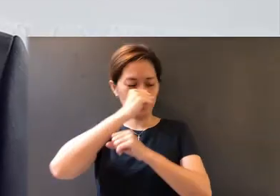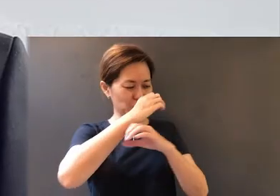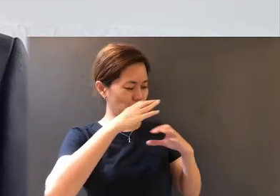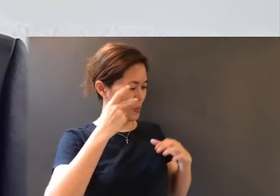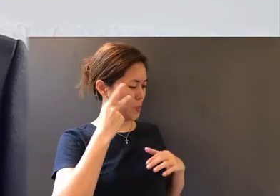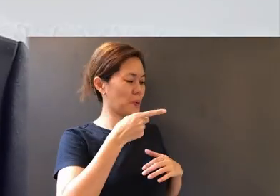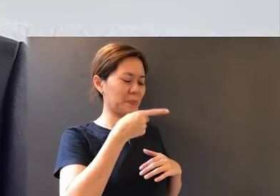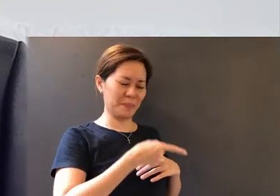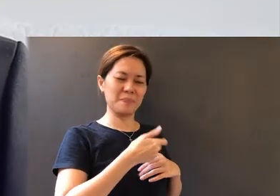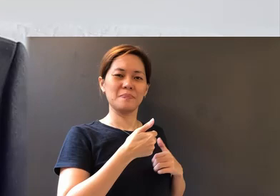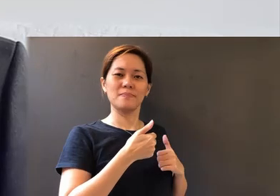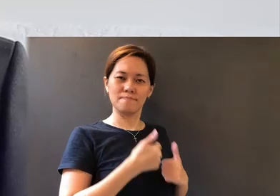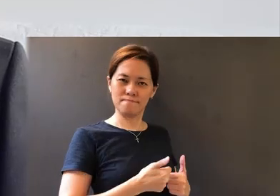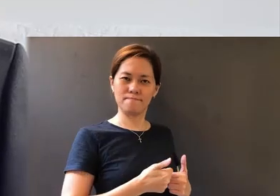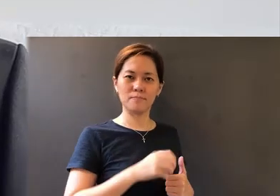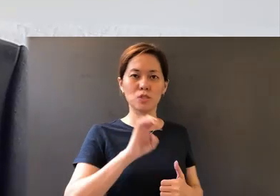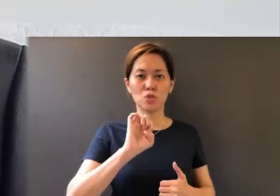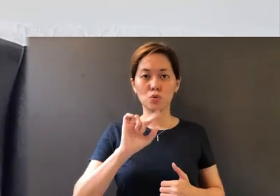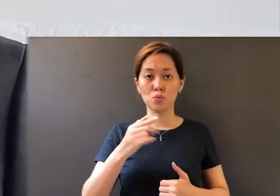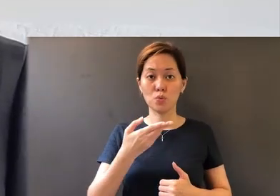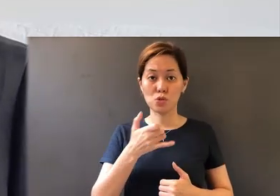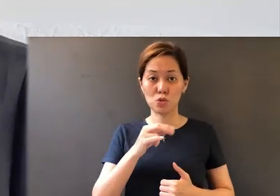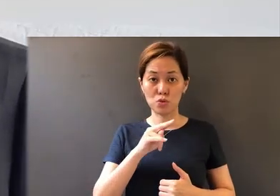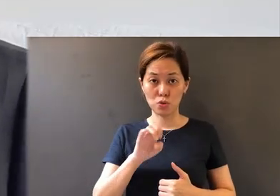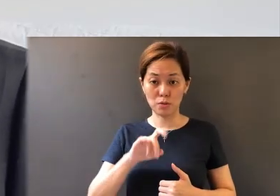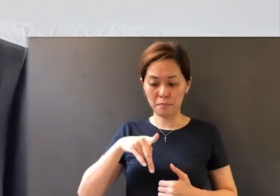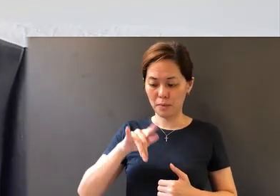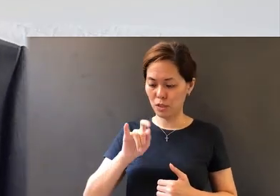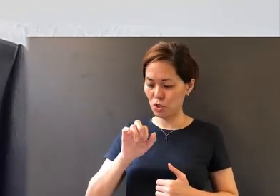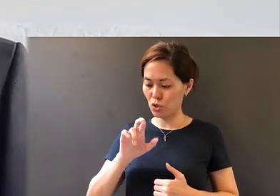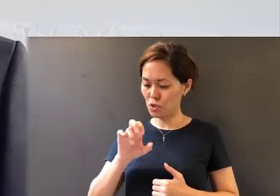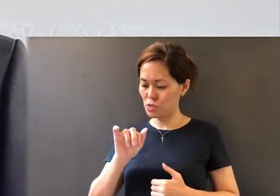And this is what Eugene Peterson says and tells us: